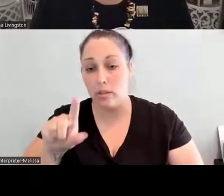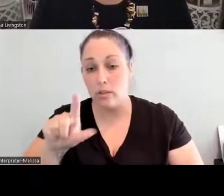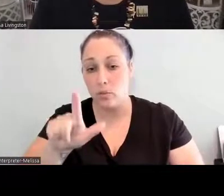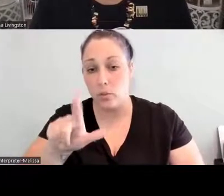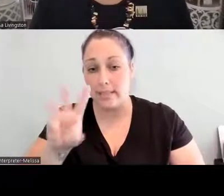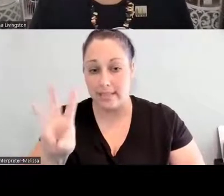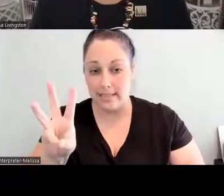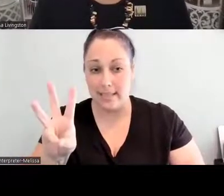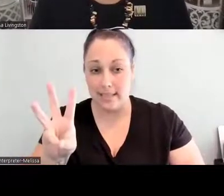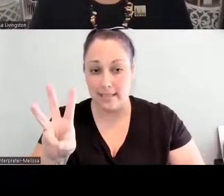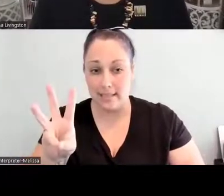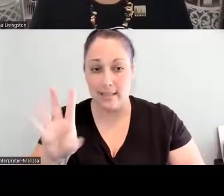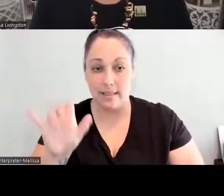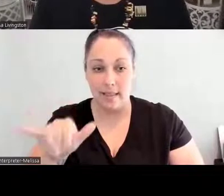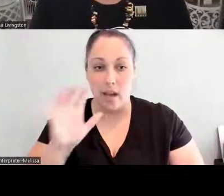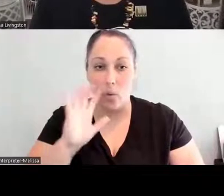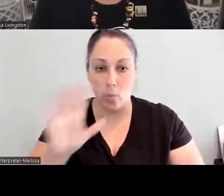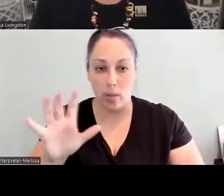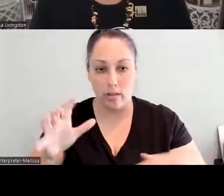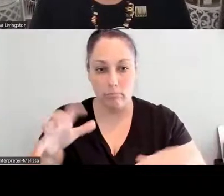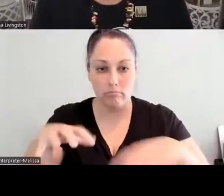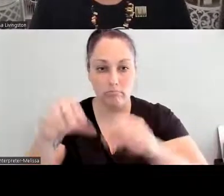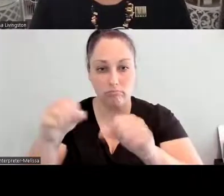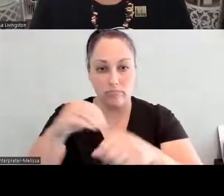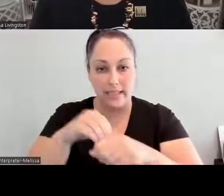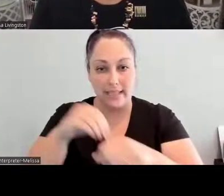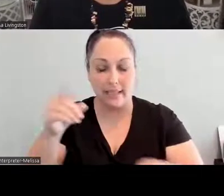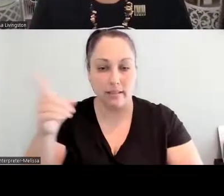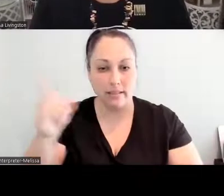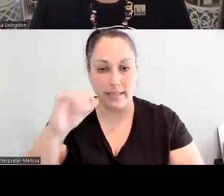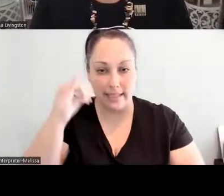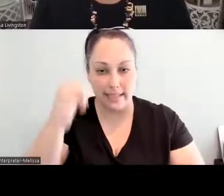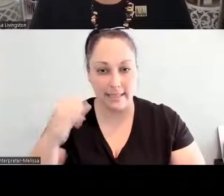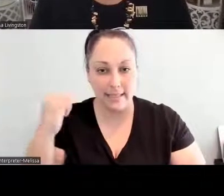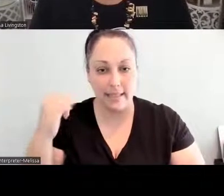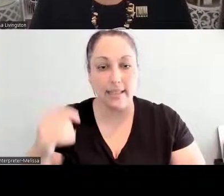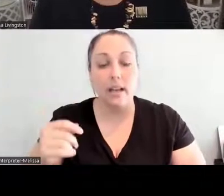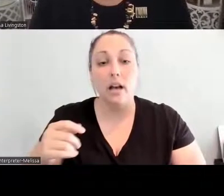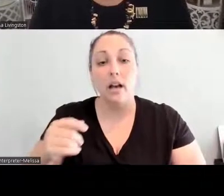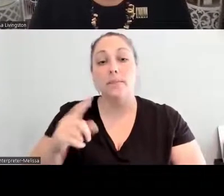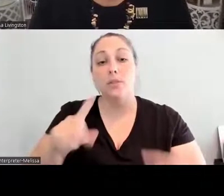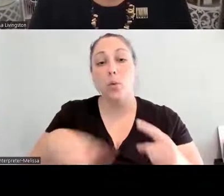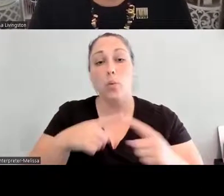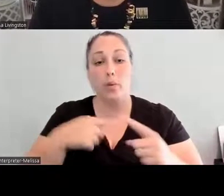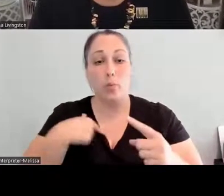And so as we met for the congress, these are some of the motions that were passed last month.